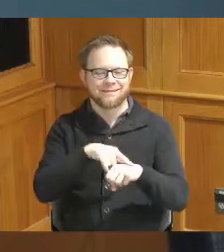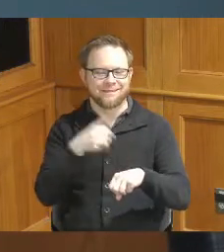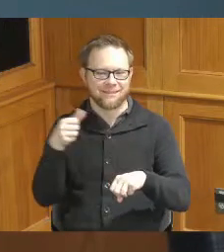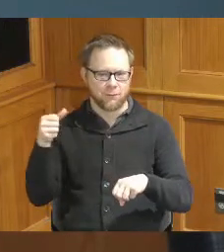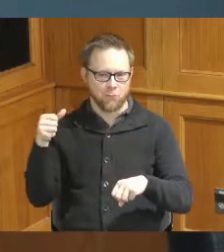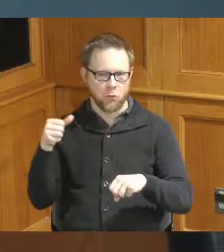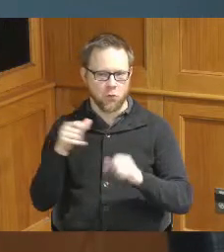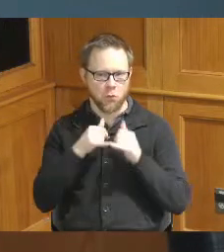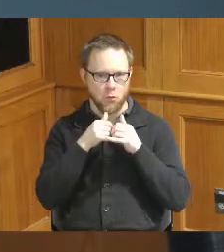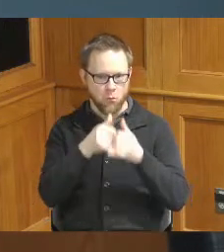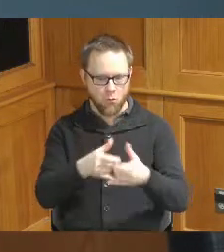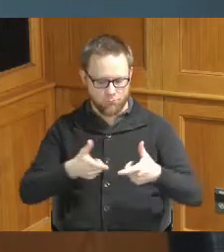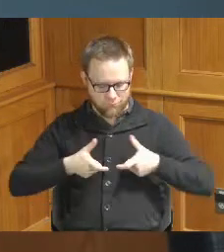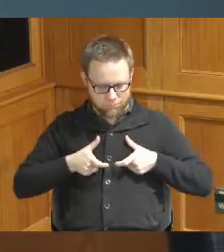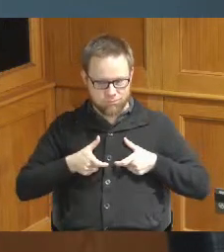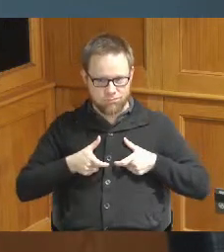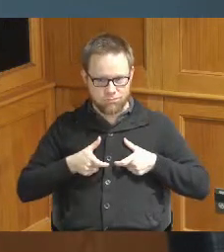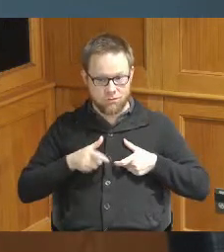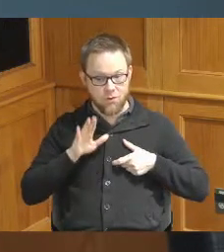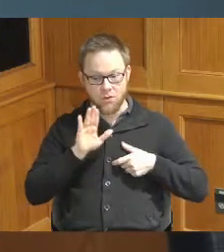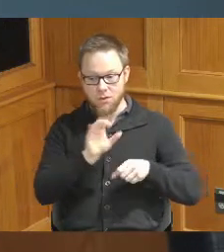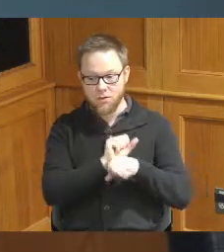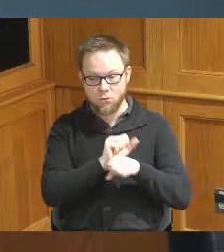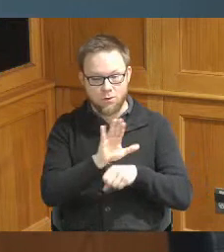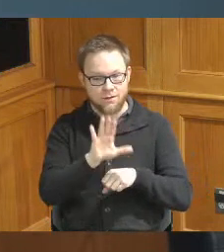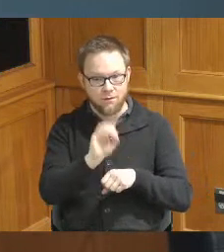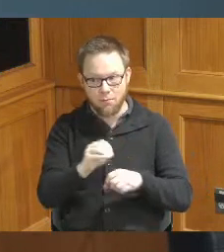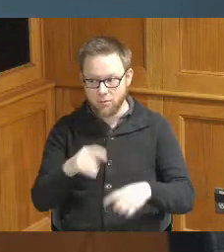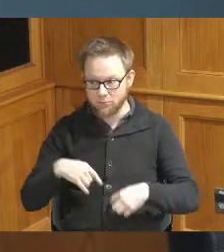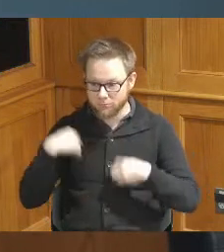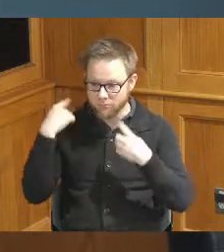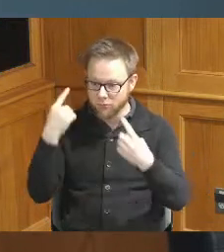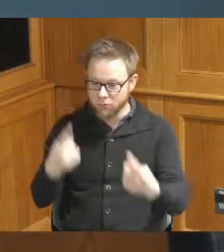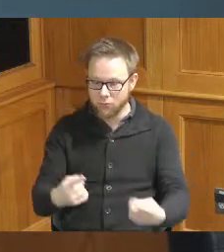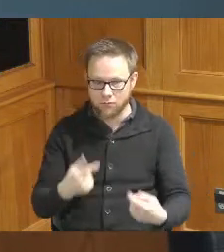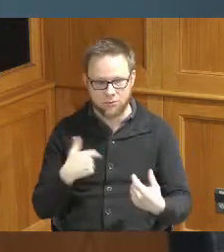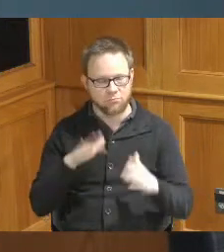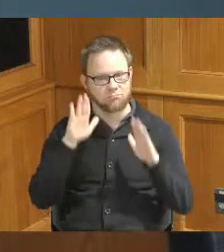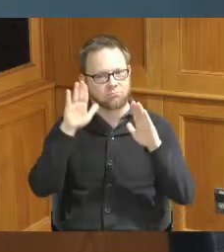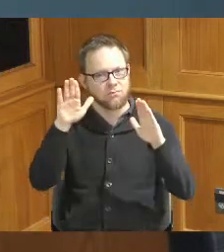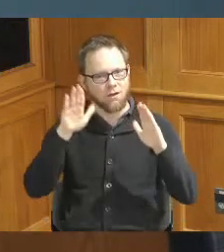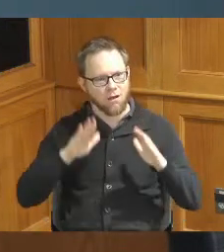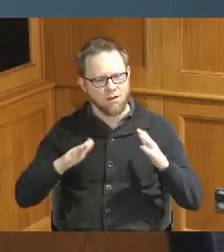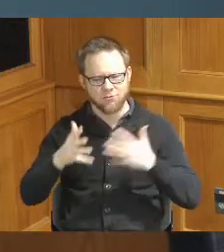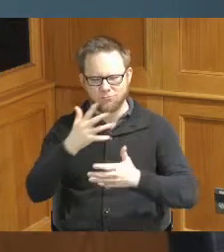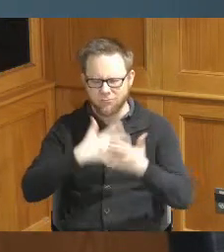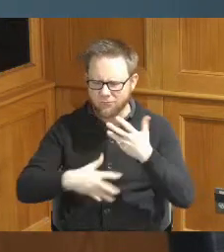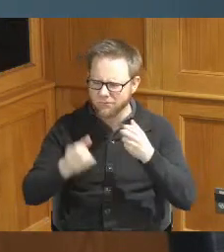work that he and his company have done and it was just great to be around a lot of creatives all the